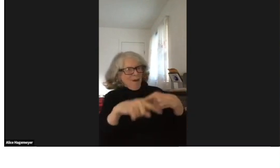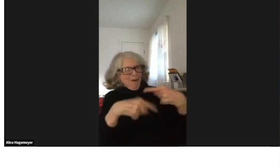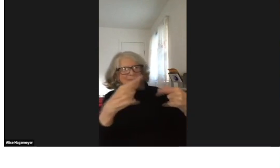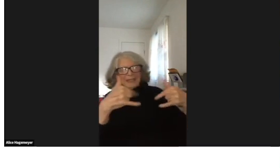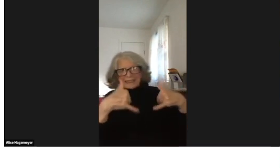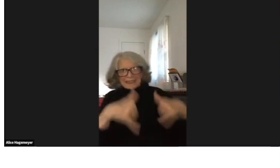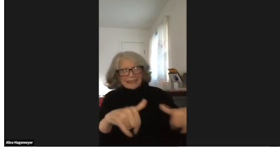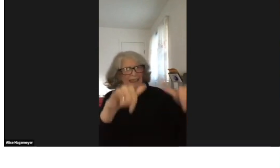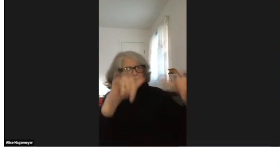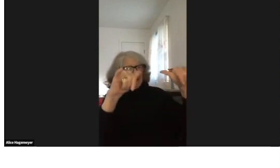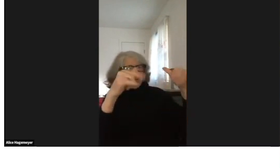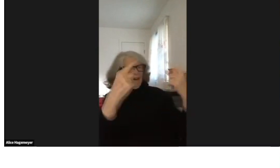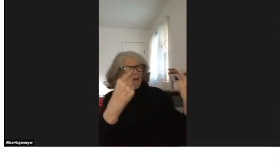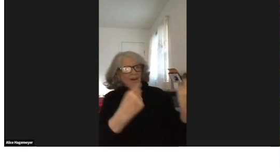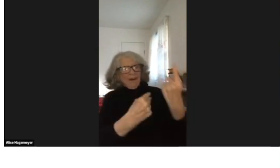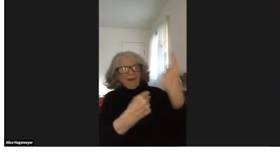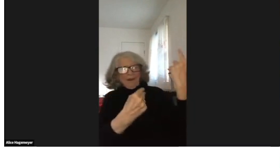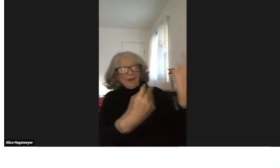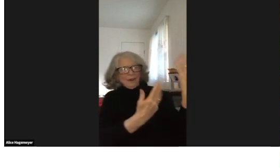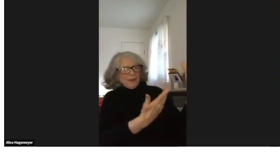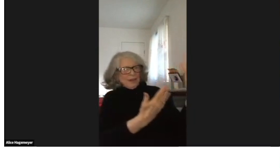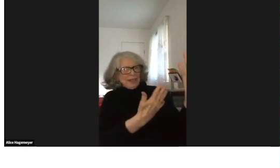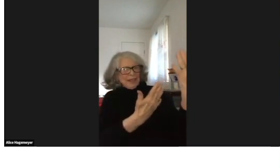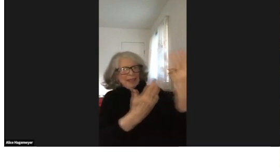to sign this digital library into law.